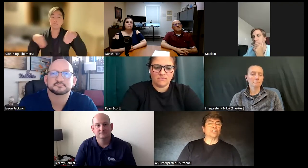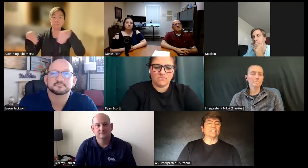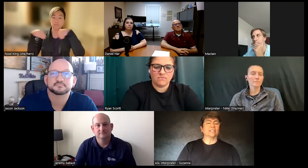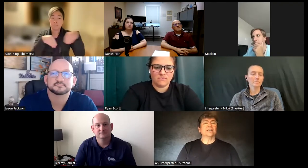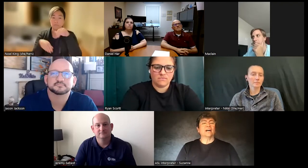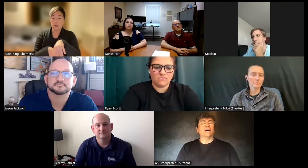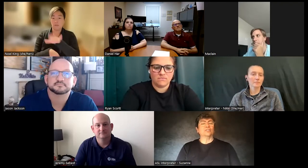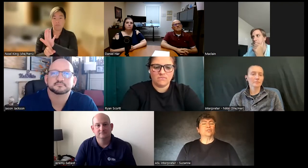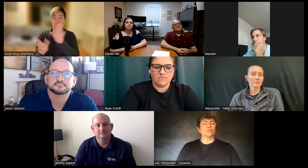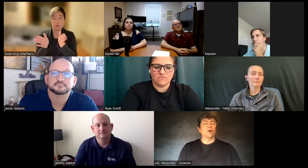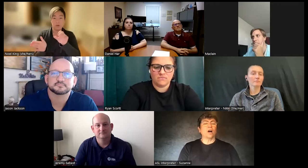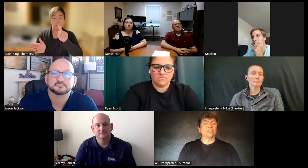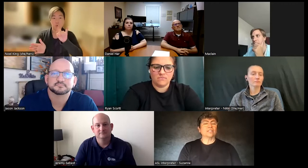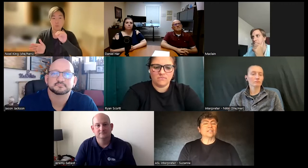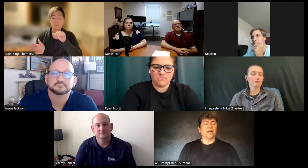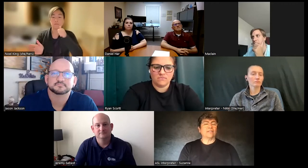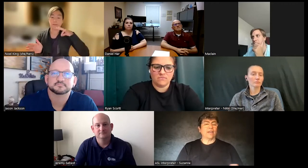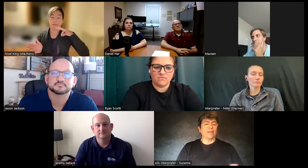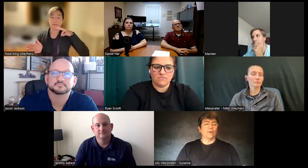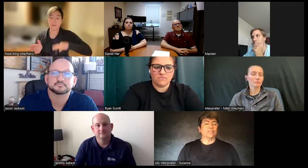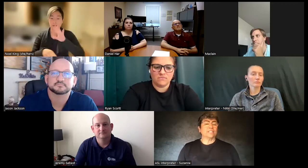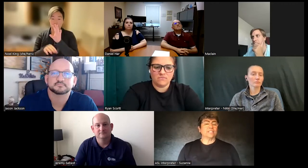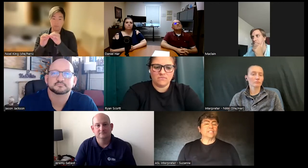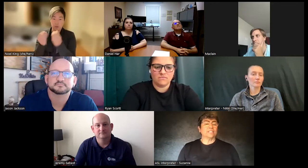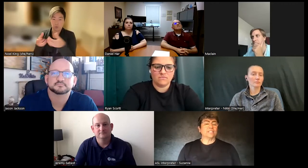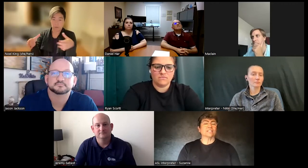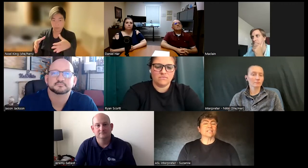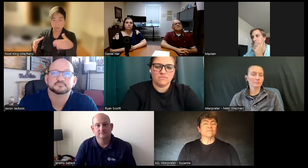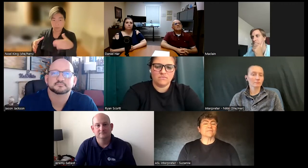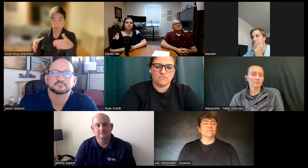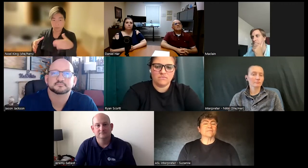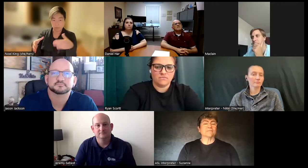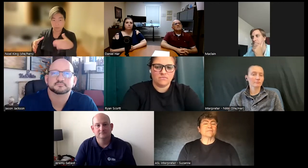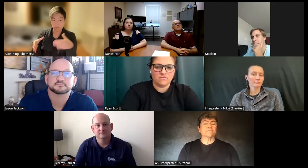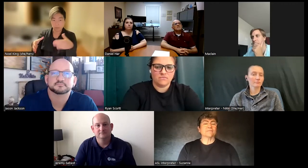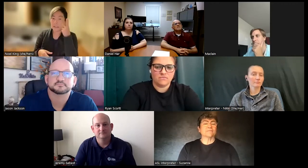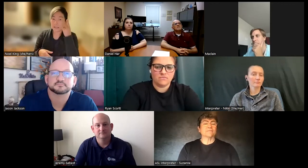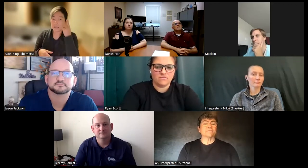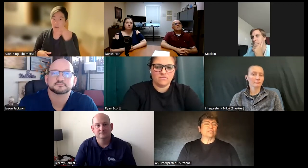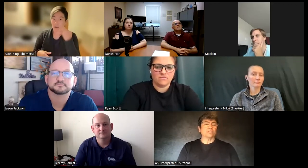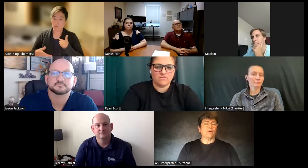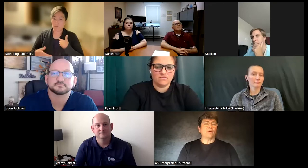to do art and they would sell their art and it was a small organization and I